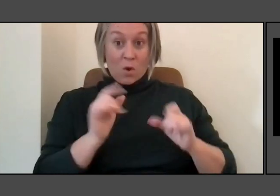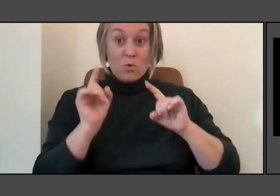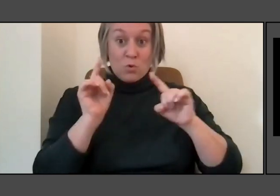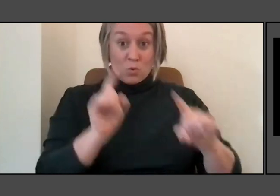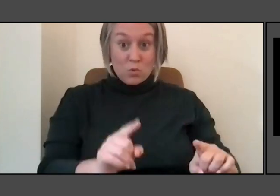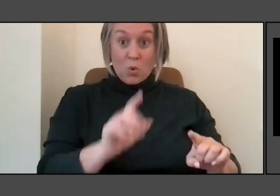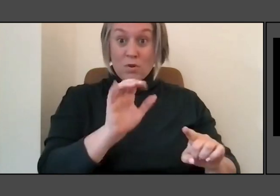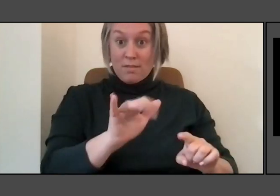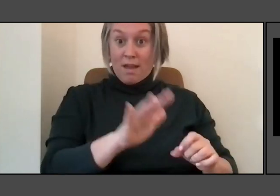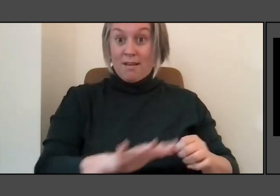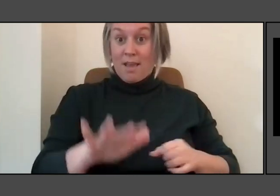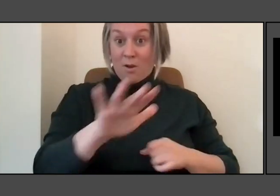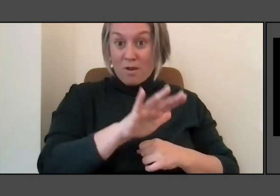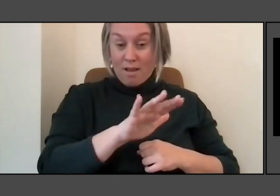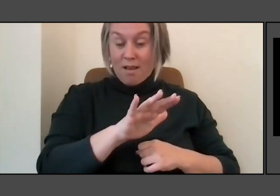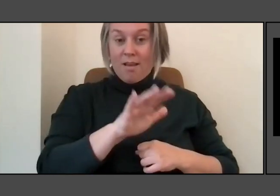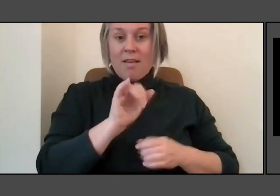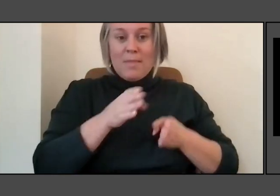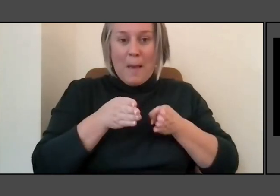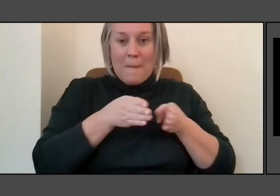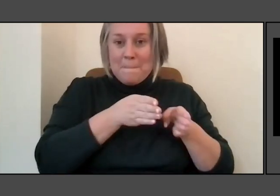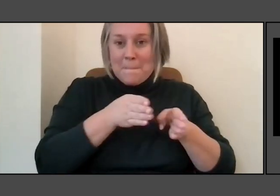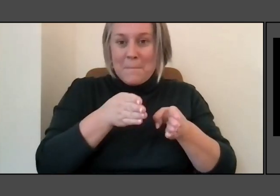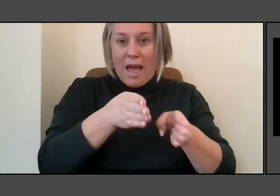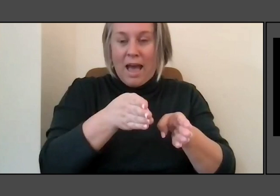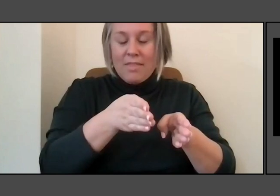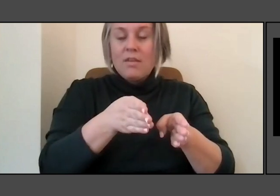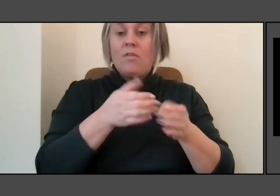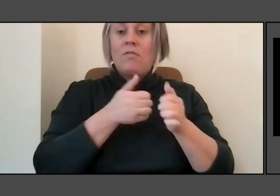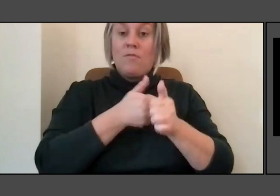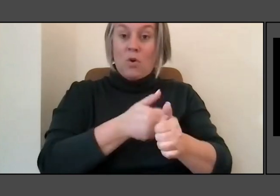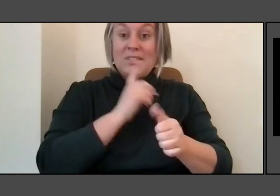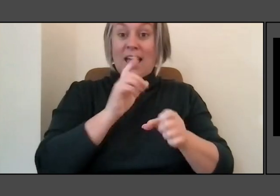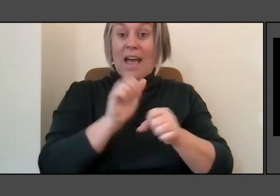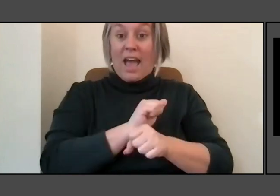it follows the actual water's edge that used to be in the other path leads